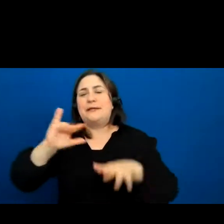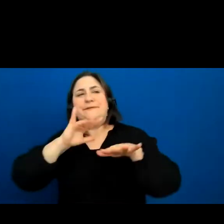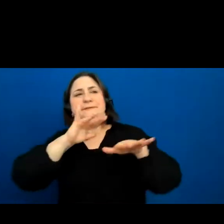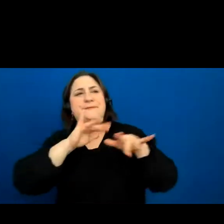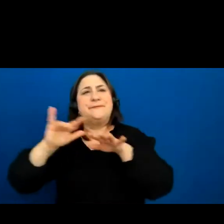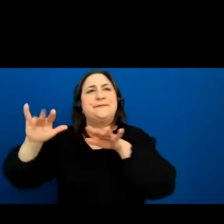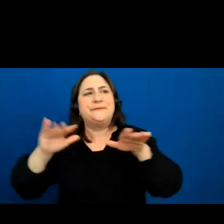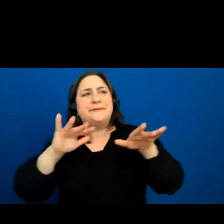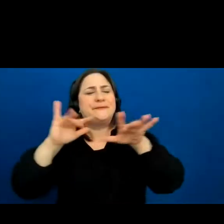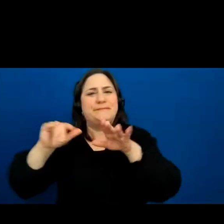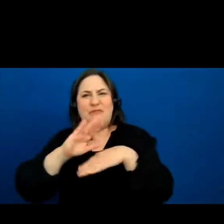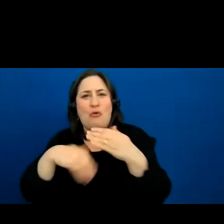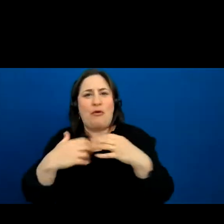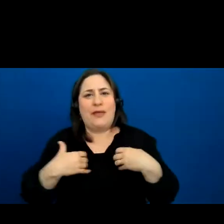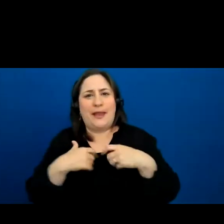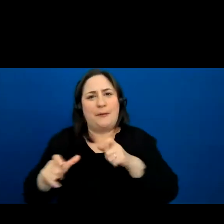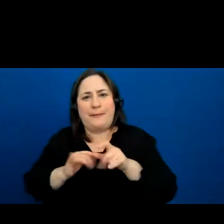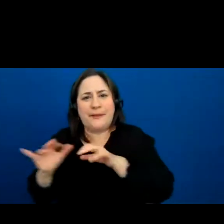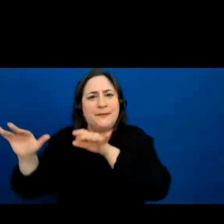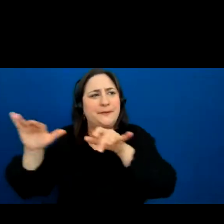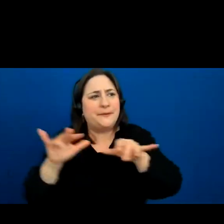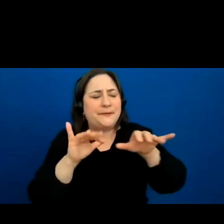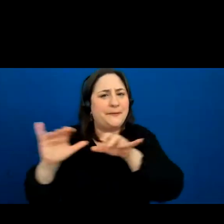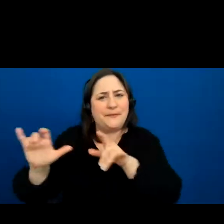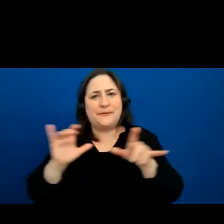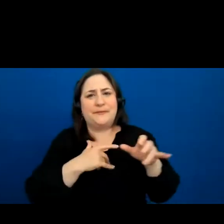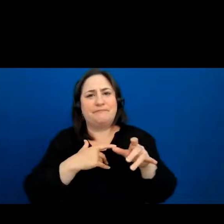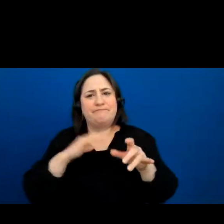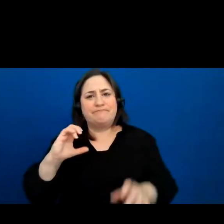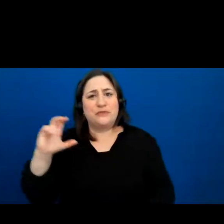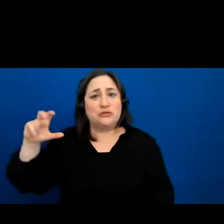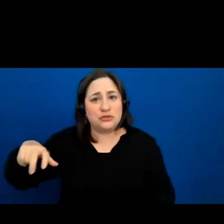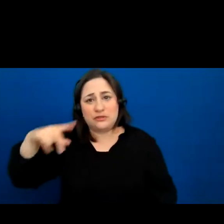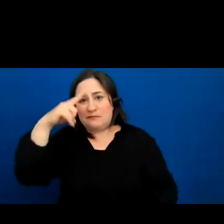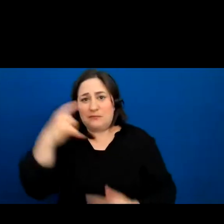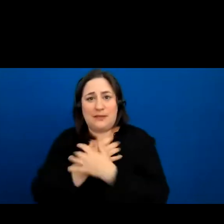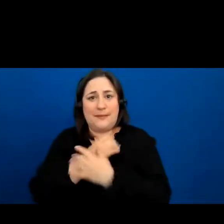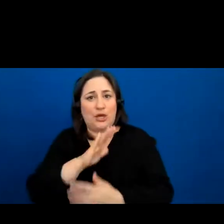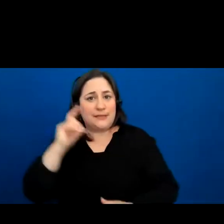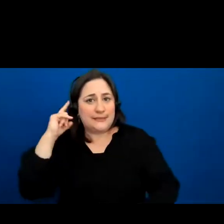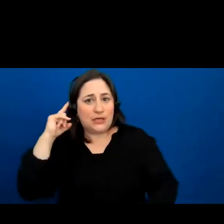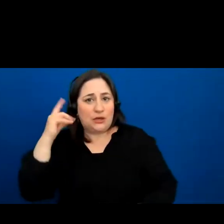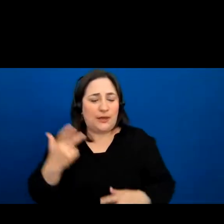around the other animal people, and land on Chief Black Bear’s ear. And then fly sang his song.